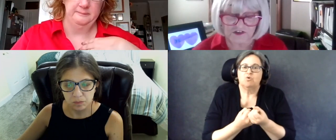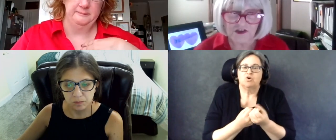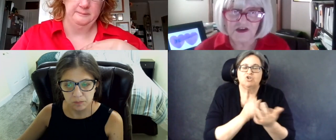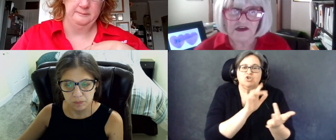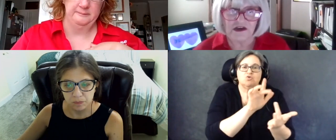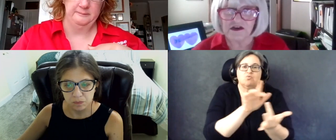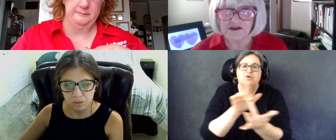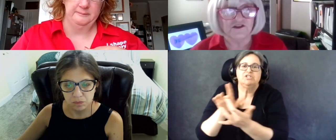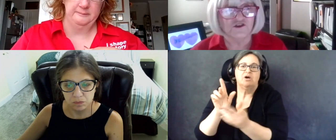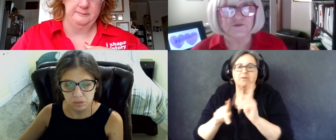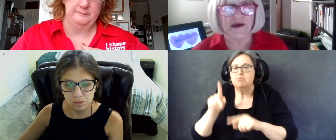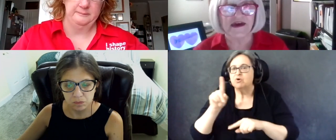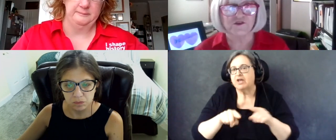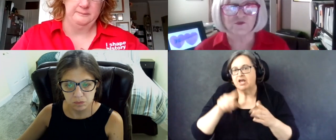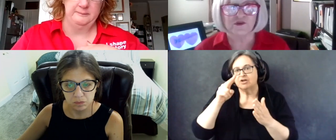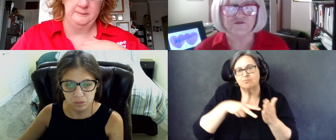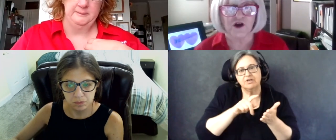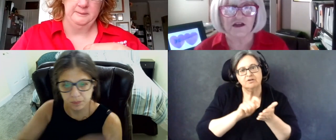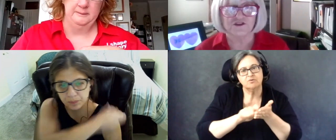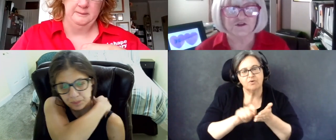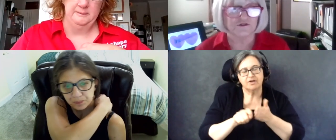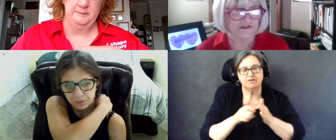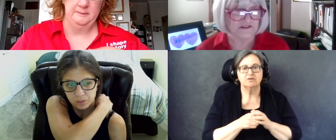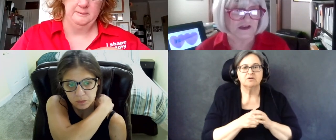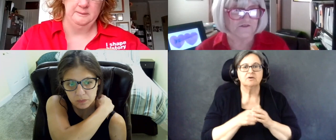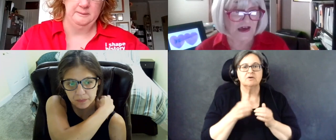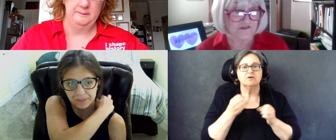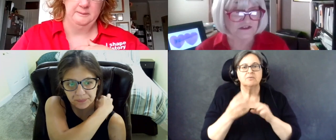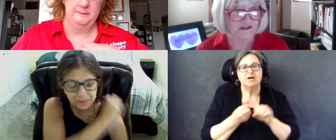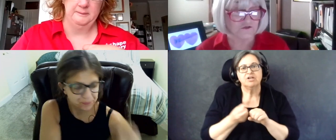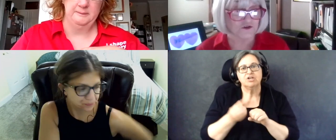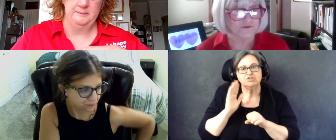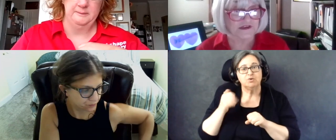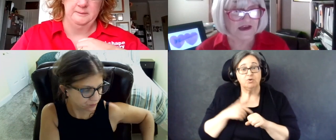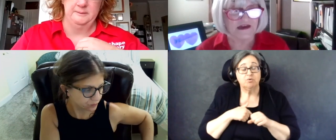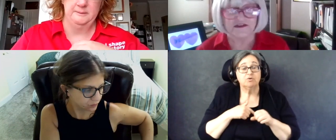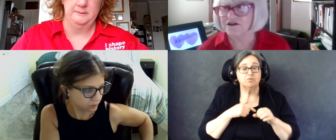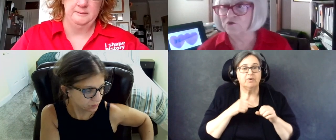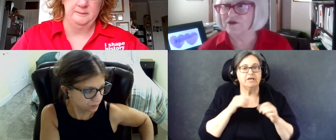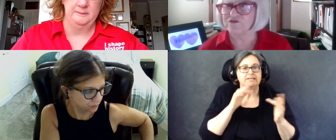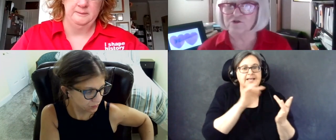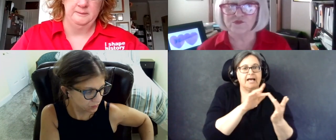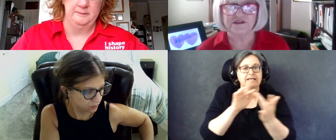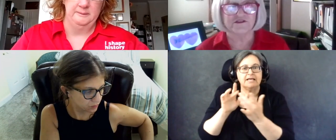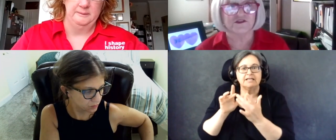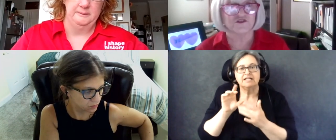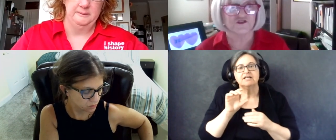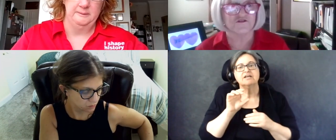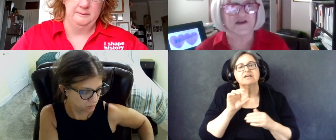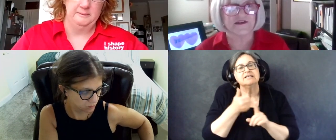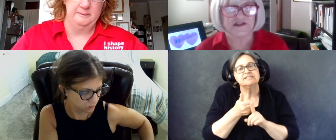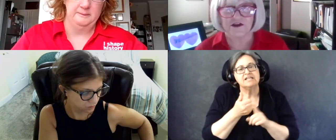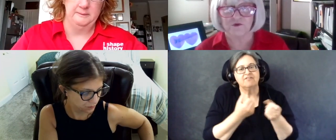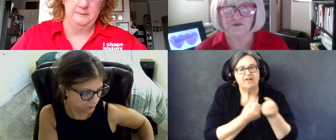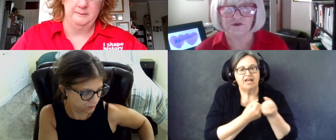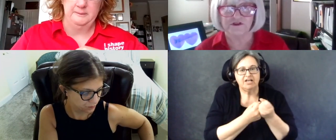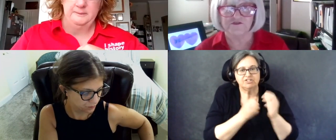In years past, we've gone through the self-advocacy groups. And we have completed the survey there with individuals.